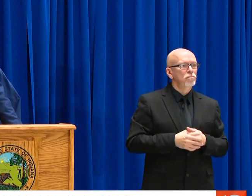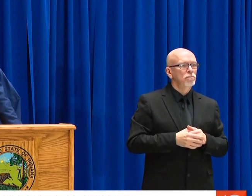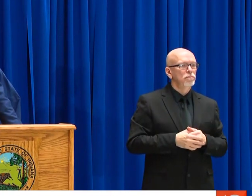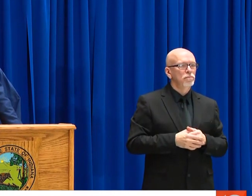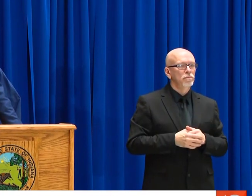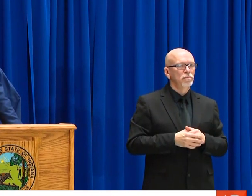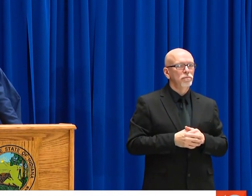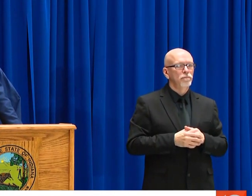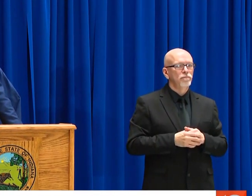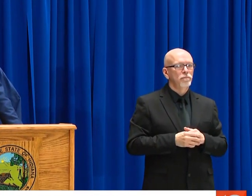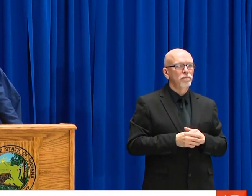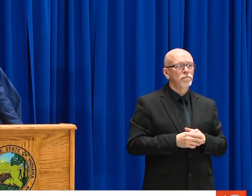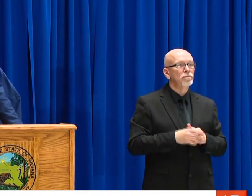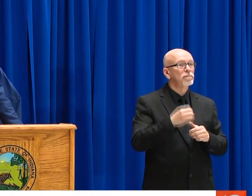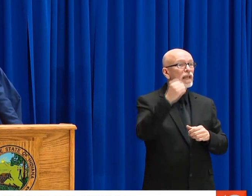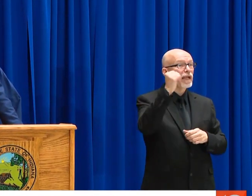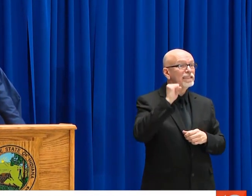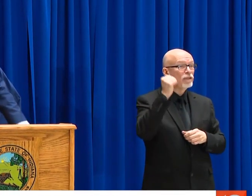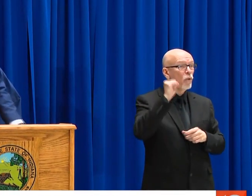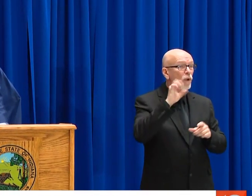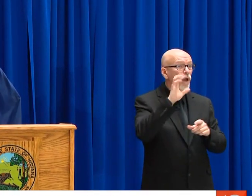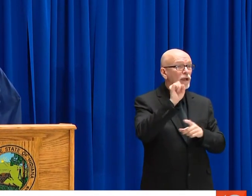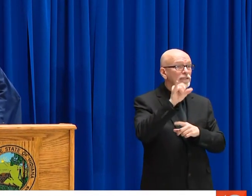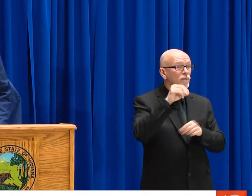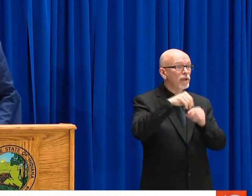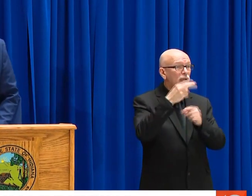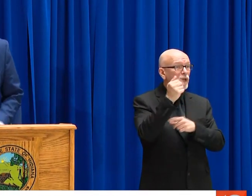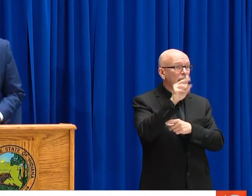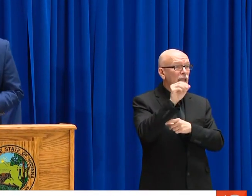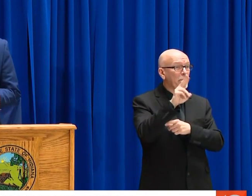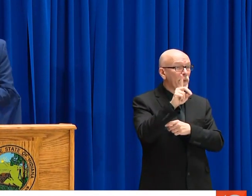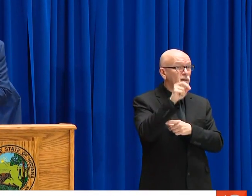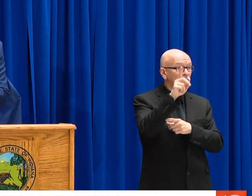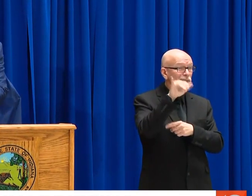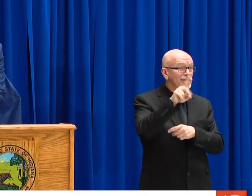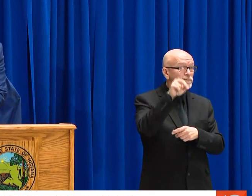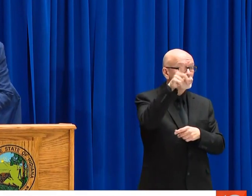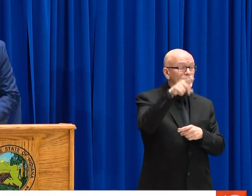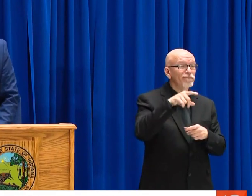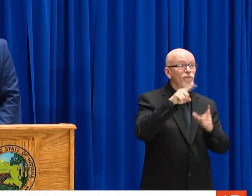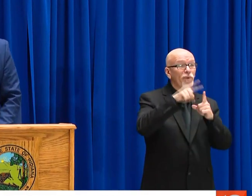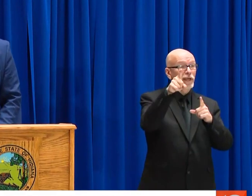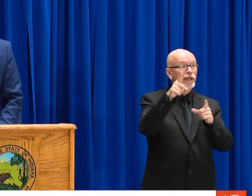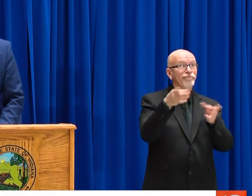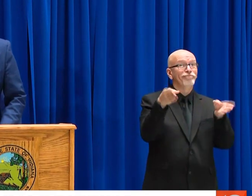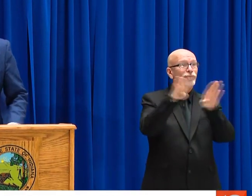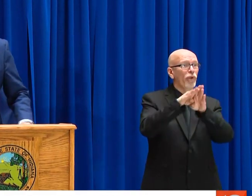DON'T WANT TO BE PAID. I WANT HELP, THAT'S ALL I WANT TO DO. USE THEM AS YOU WANT.